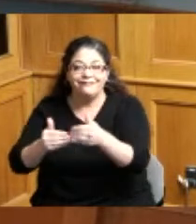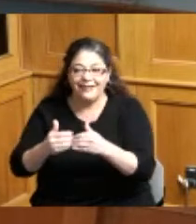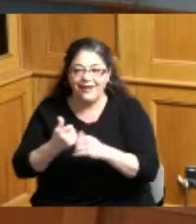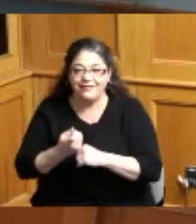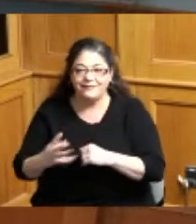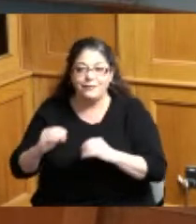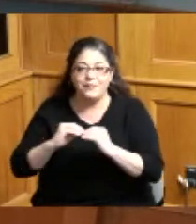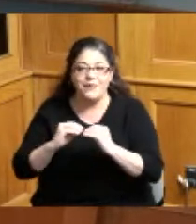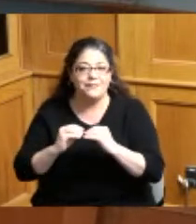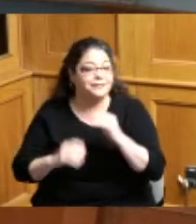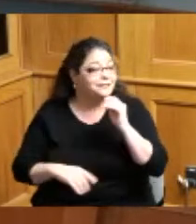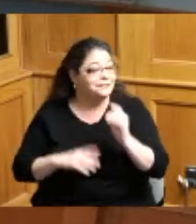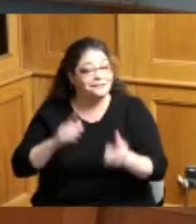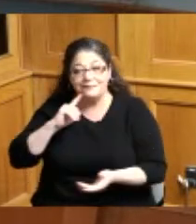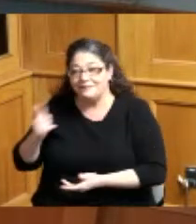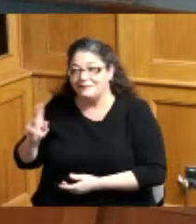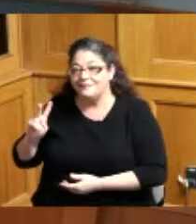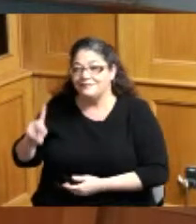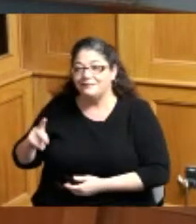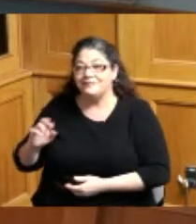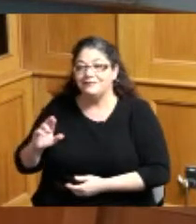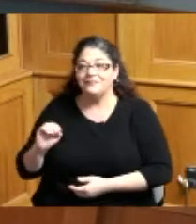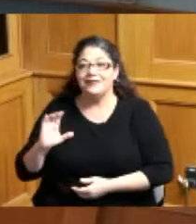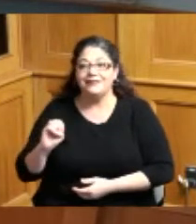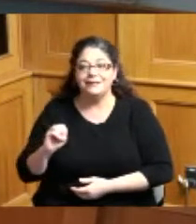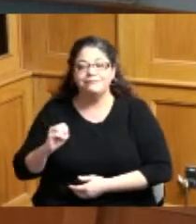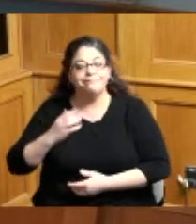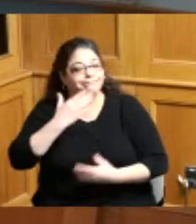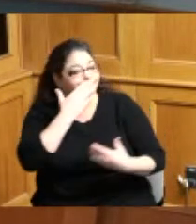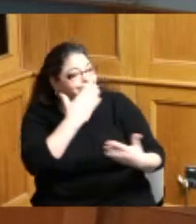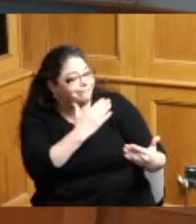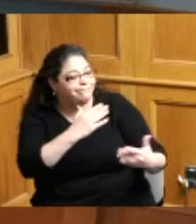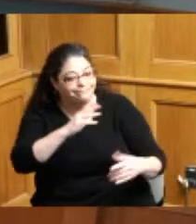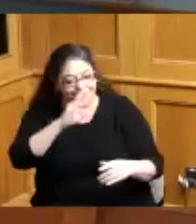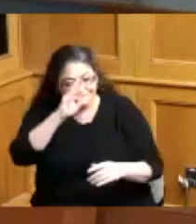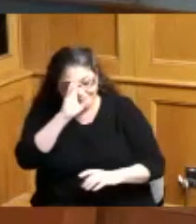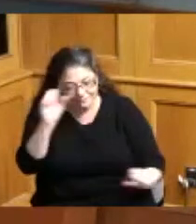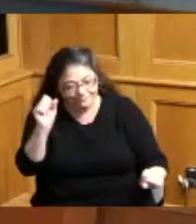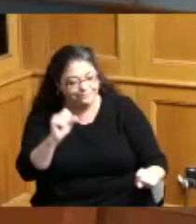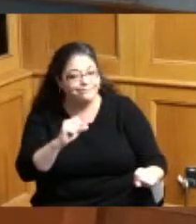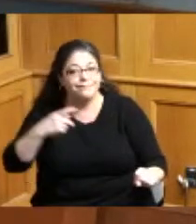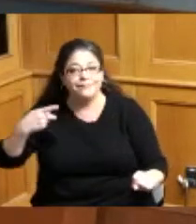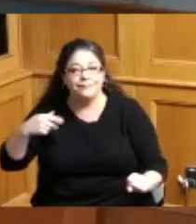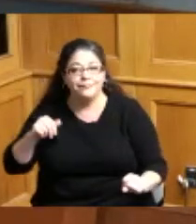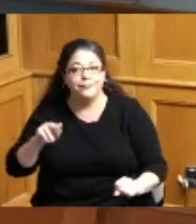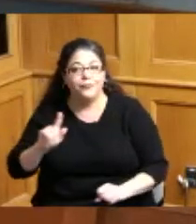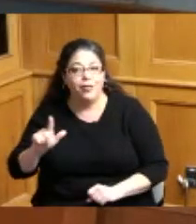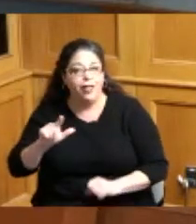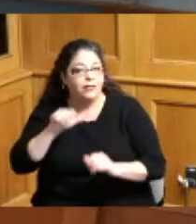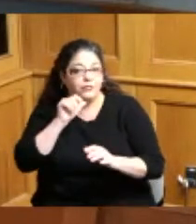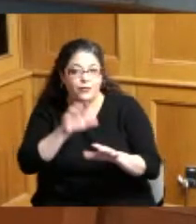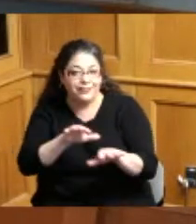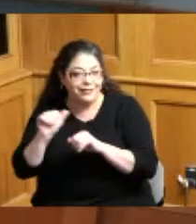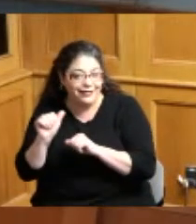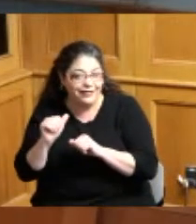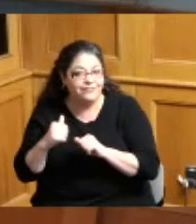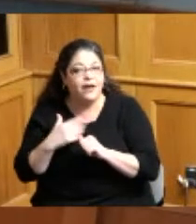Vice President Reece yes thank you Madam President and Paul don't go anywhere I want this next honor